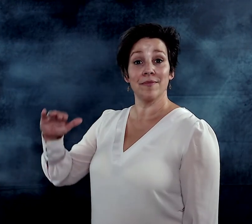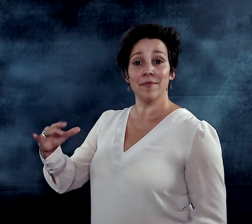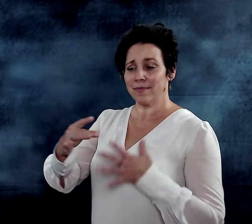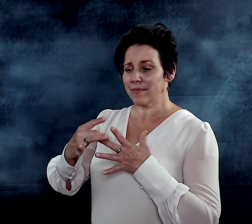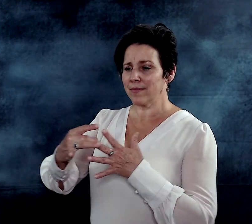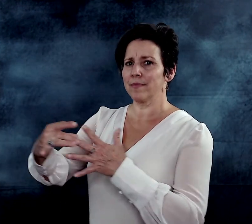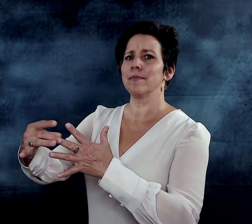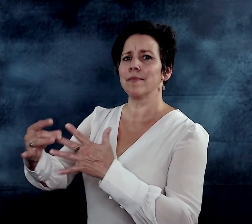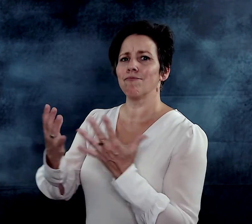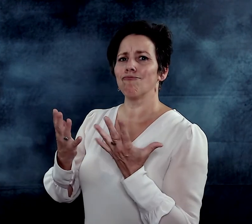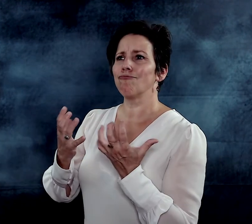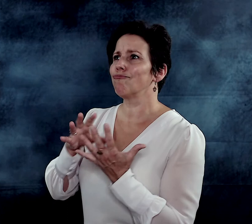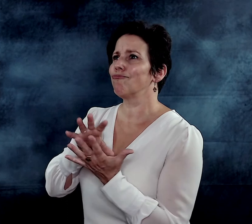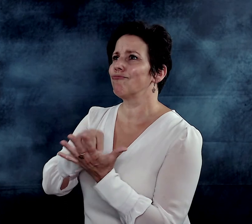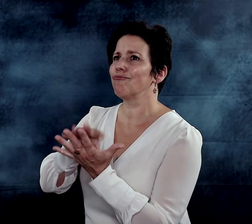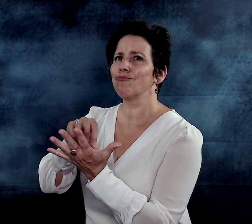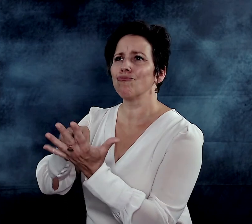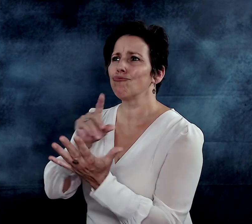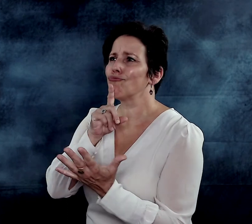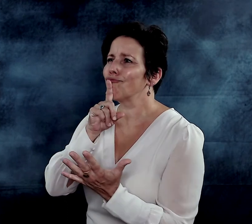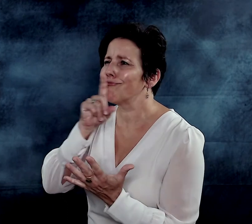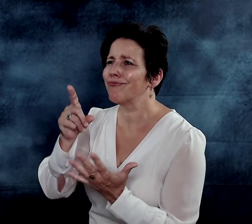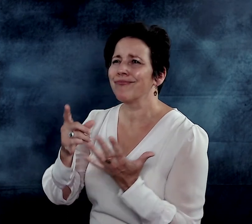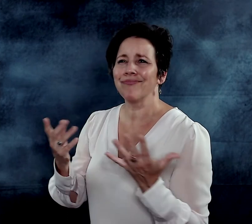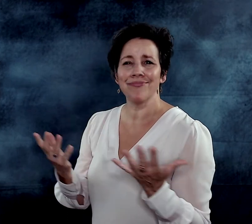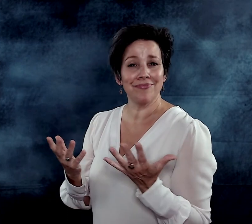a Child-centered learning approach creates authentic